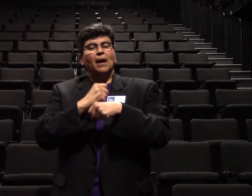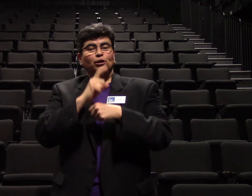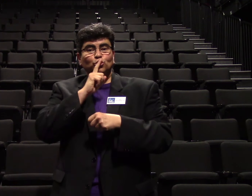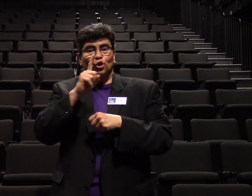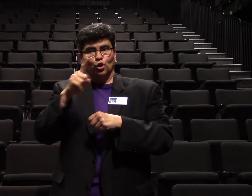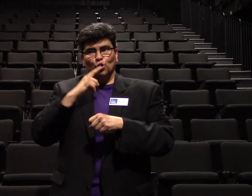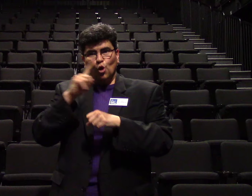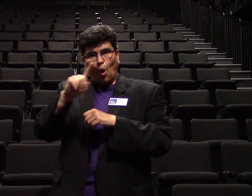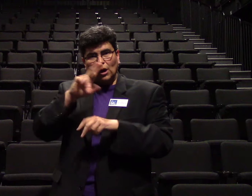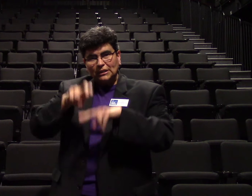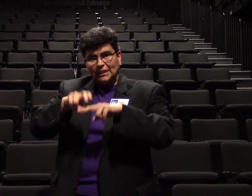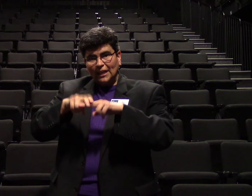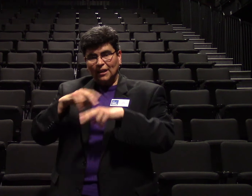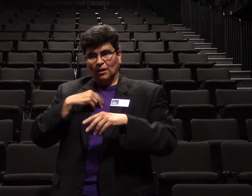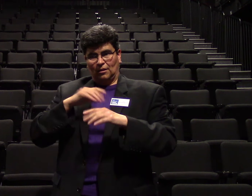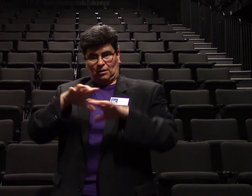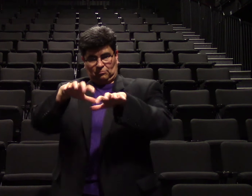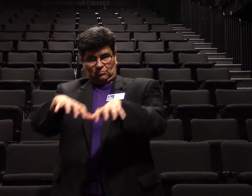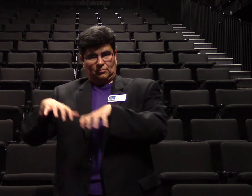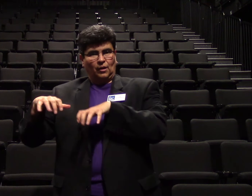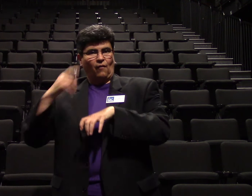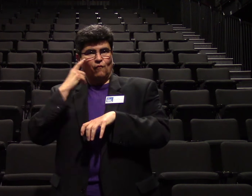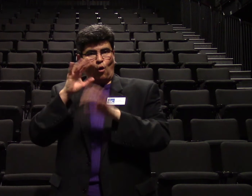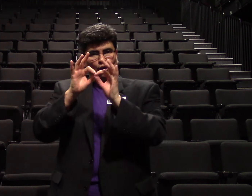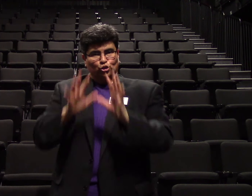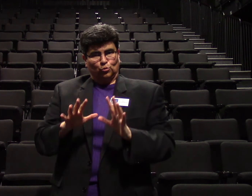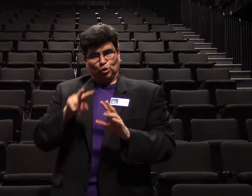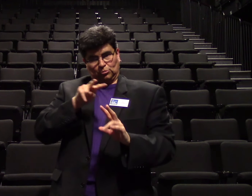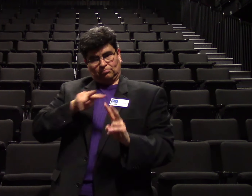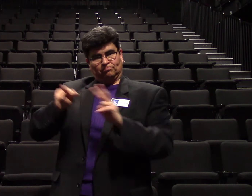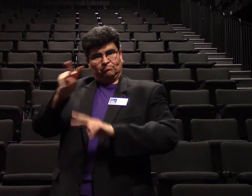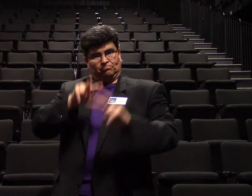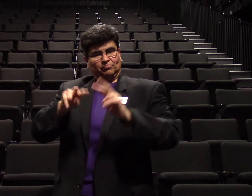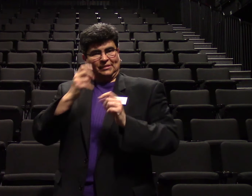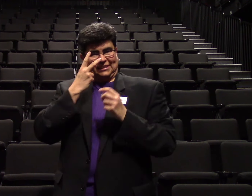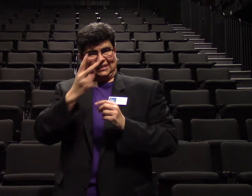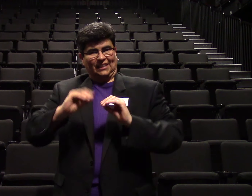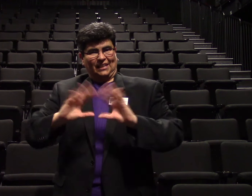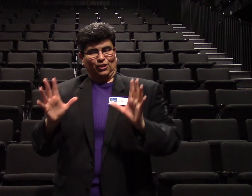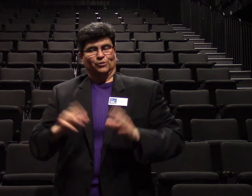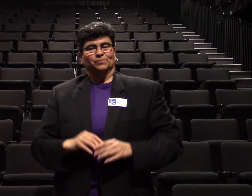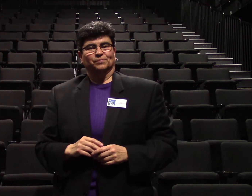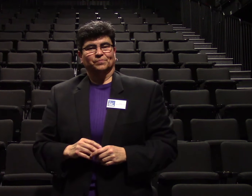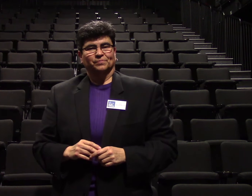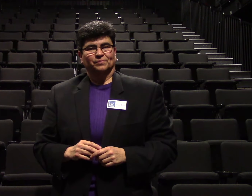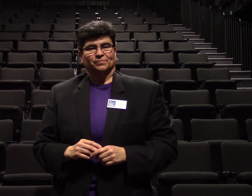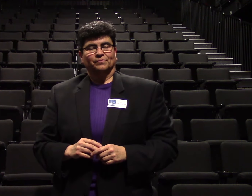to ensure your location is in the interpreter's line of sight.